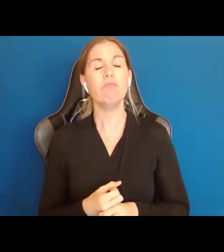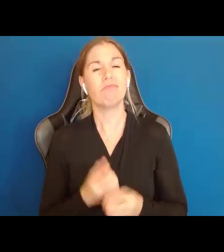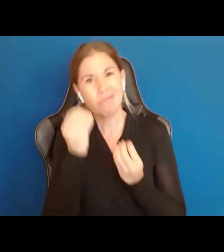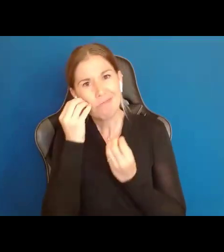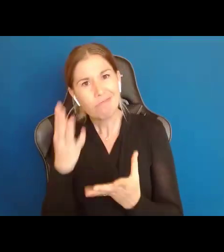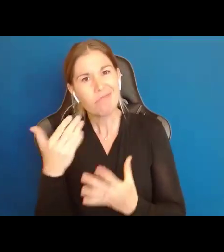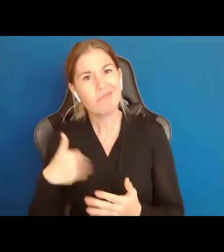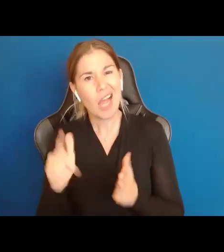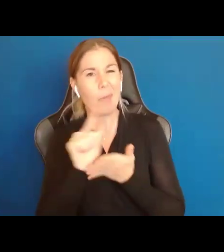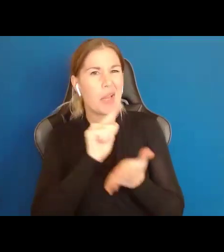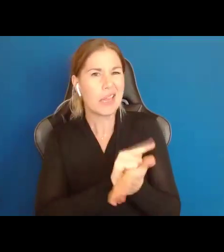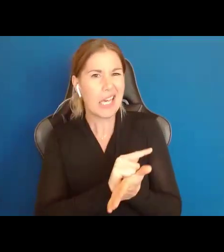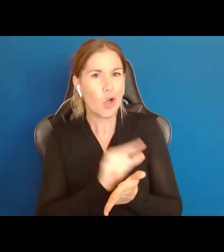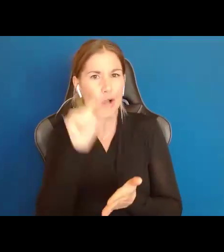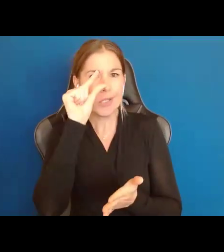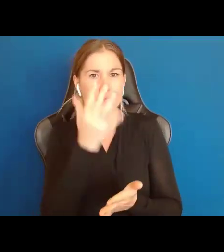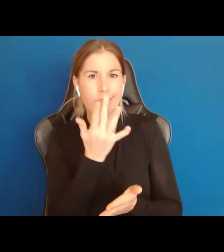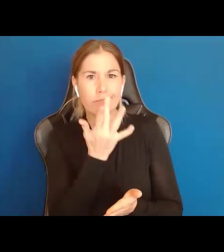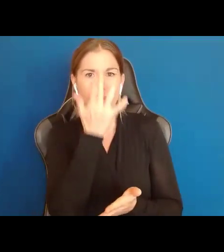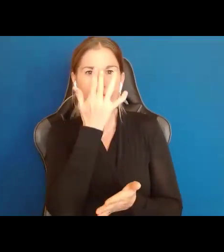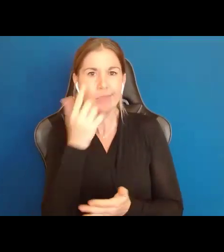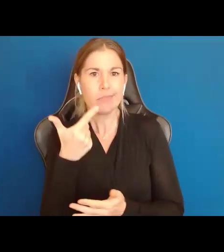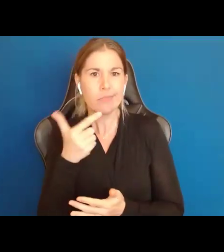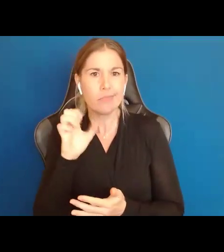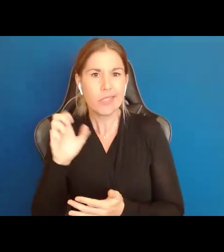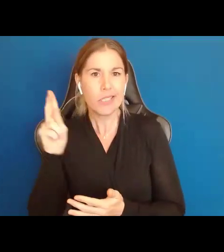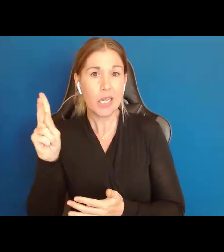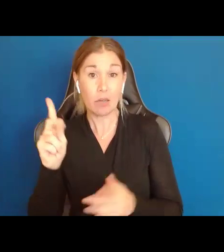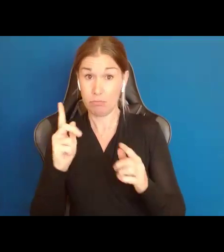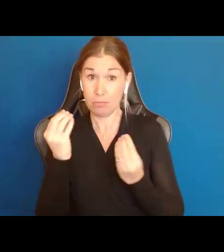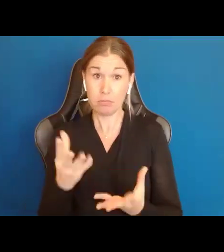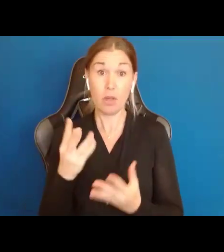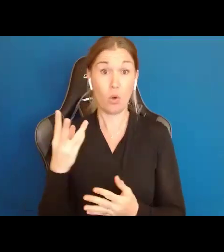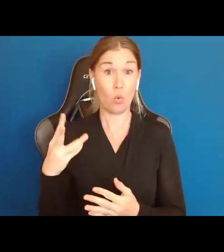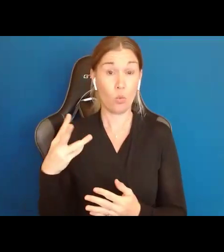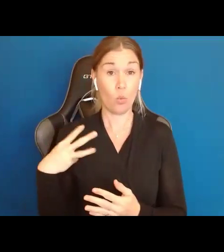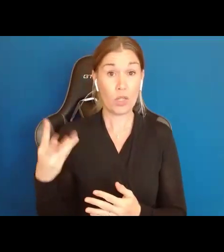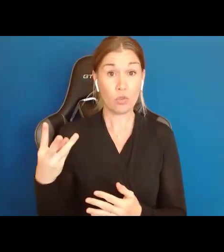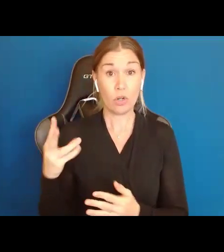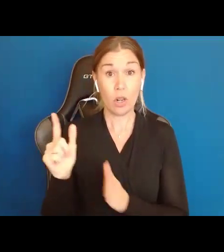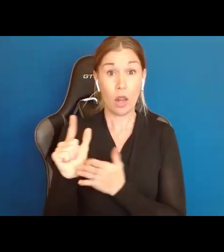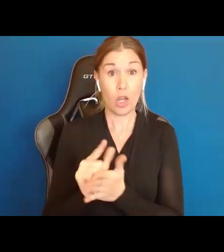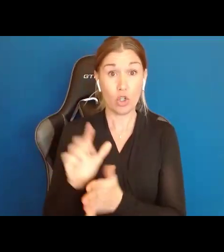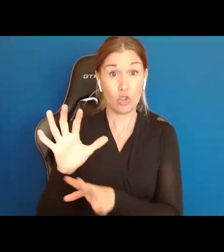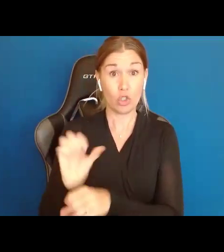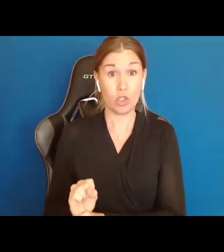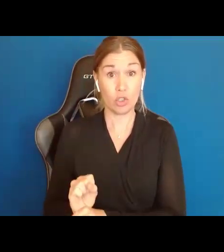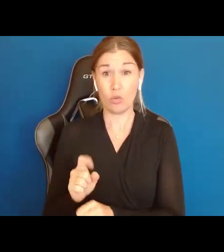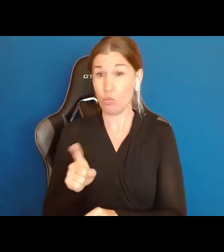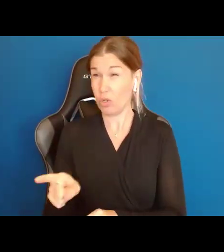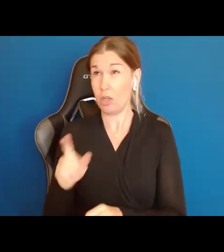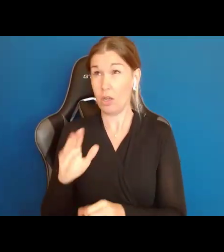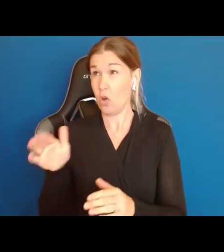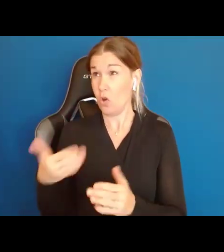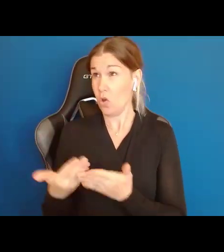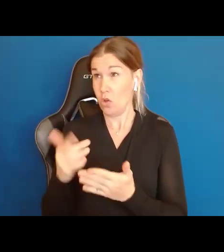What I can tell you, in the western legal tradition, the very first time all of the laws across an entire country or empire were put together